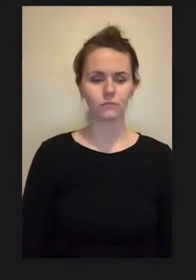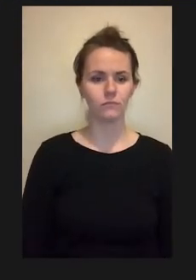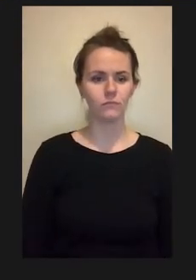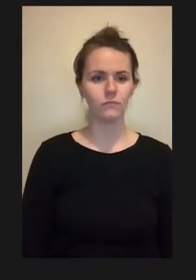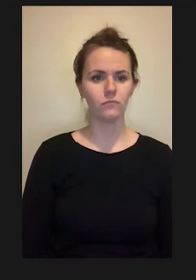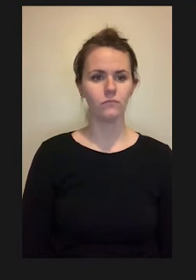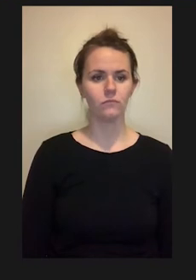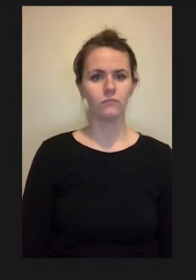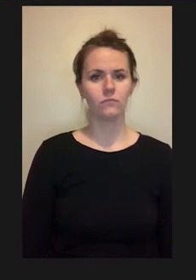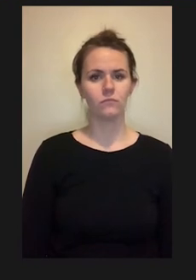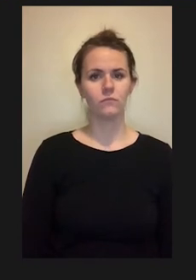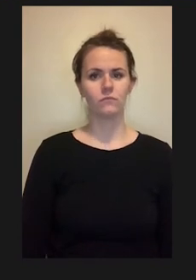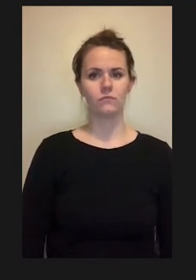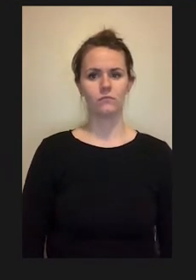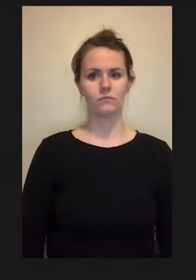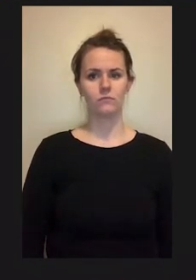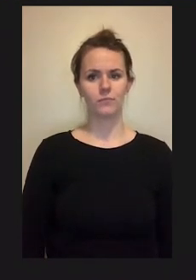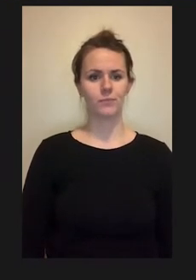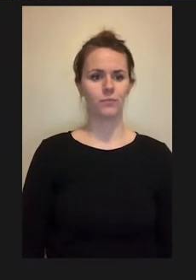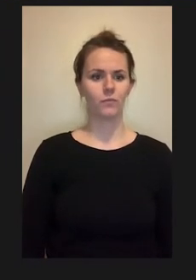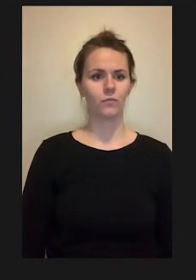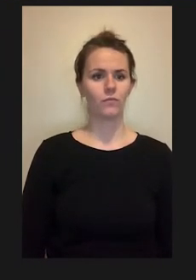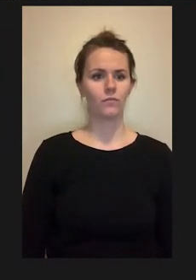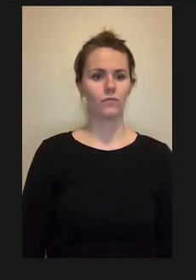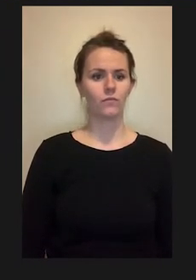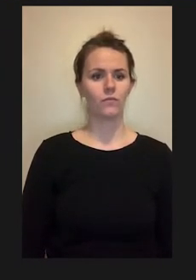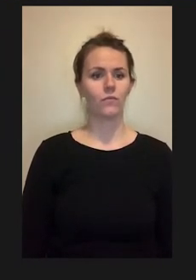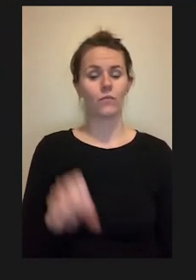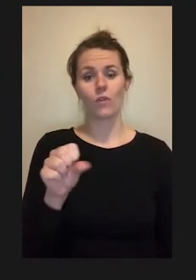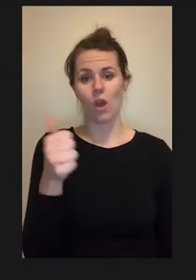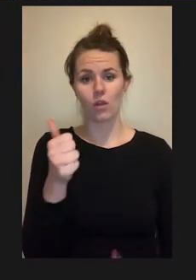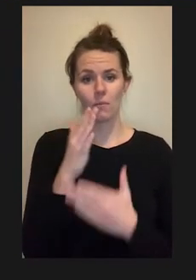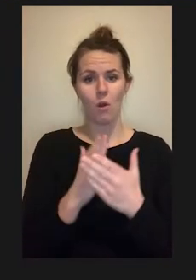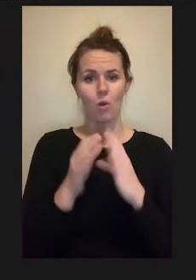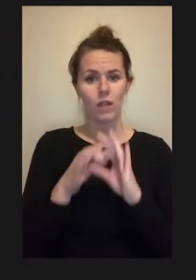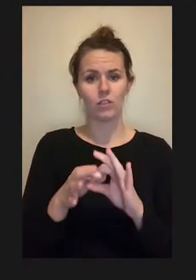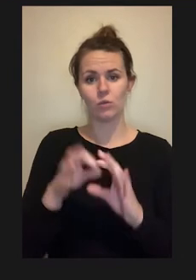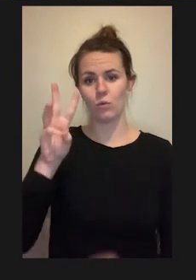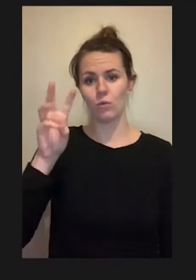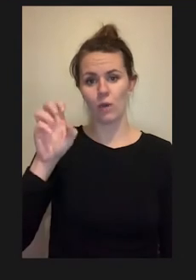Another aspect of the wet lab environment was looking at lab safety.